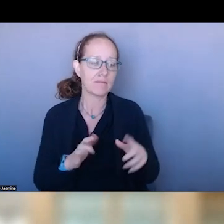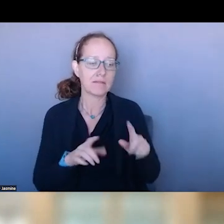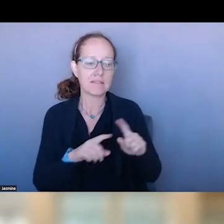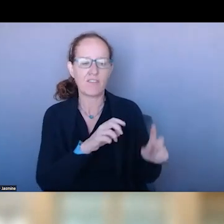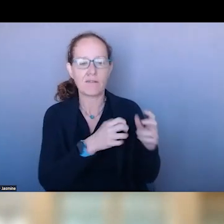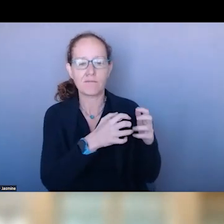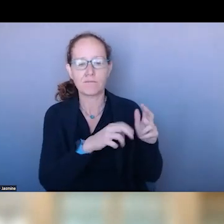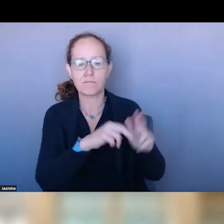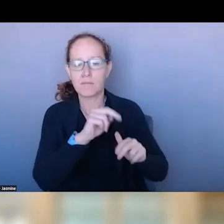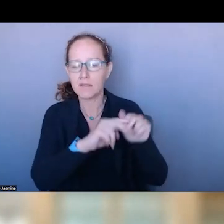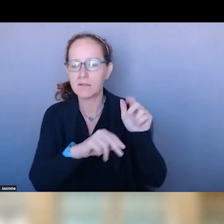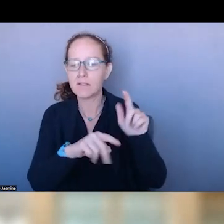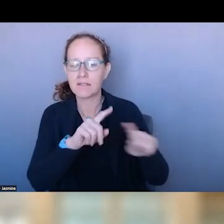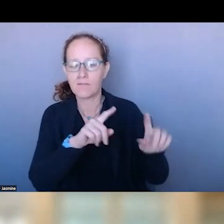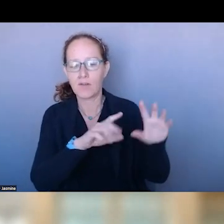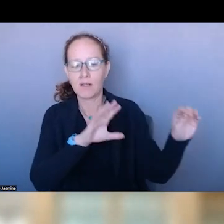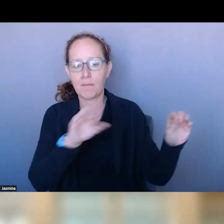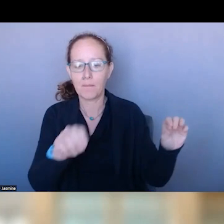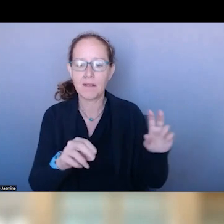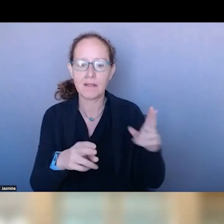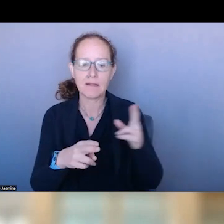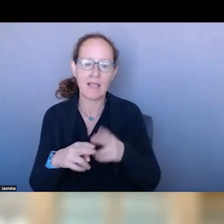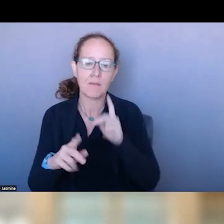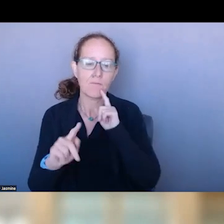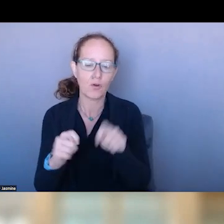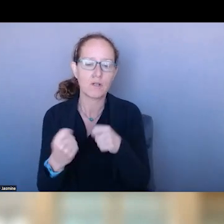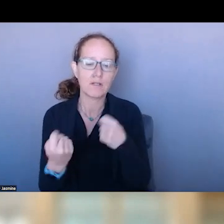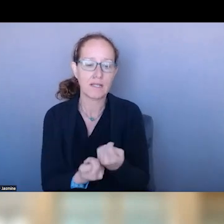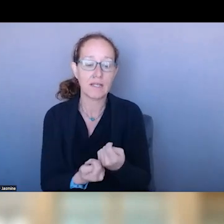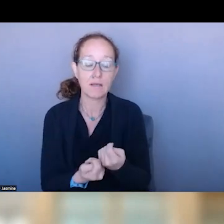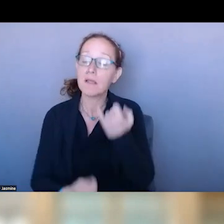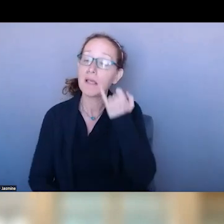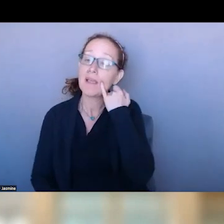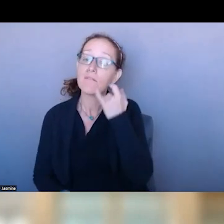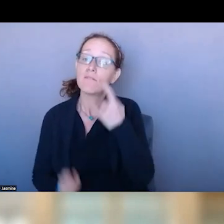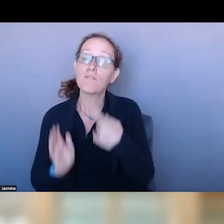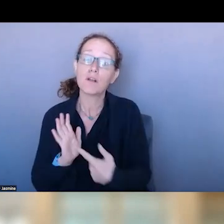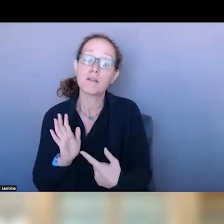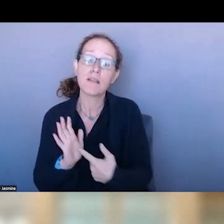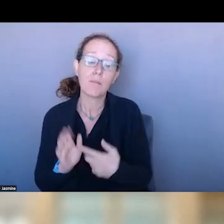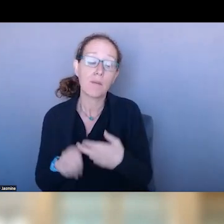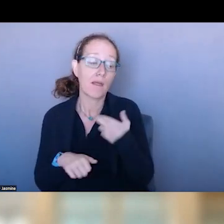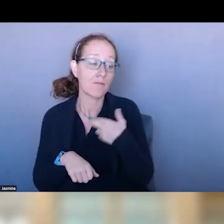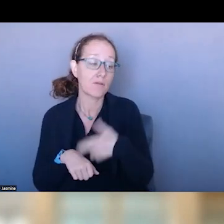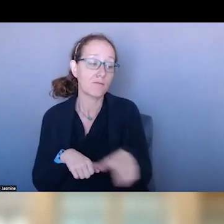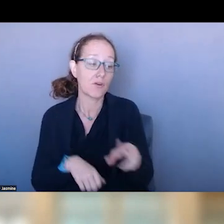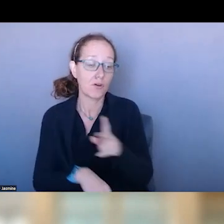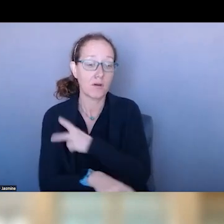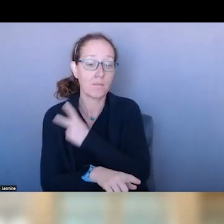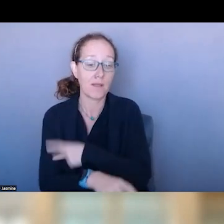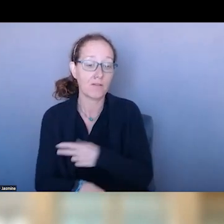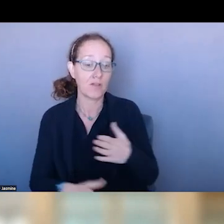SO WHEN I SEND A PATIENT OUT TO A REFERRAL TO HAPPY DAYS, I DON'T